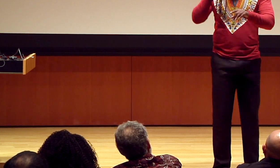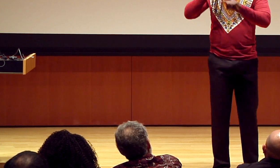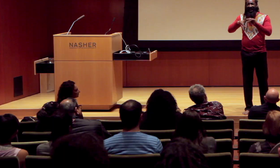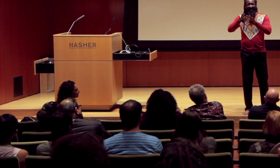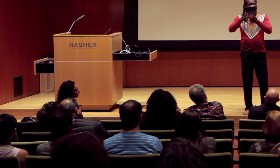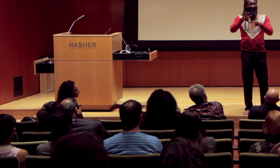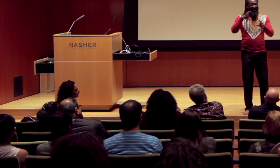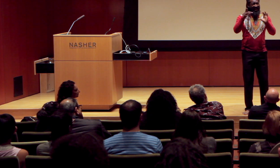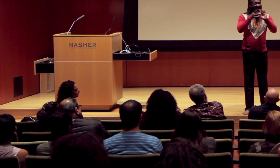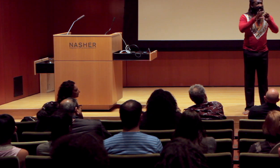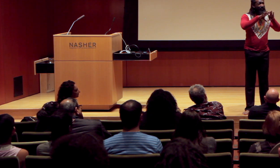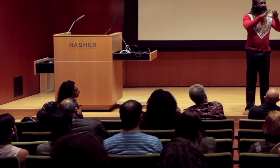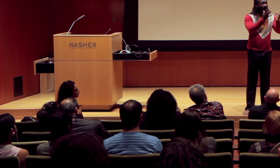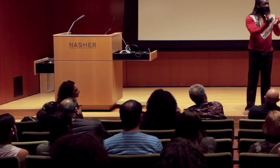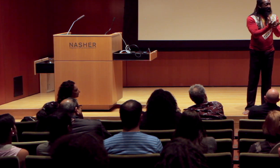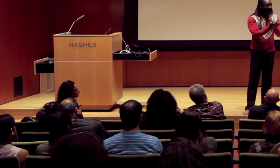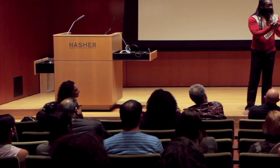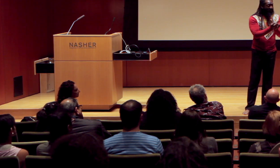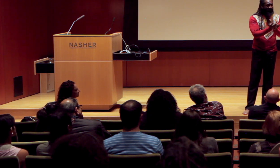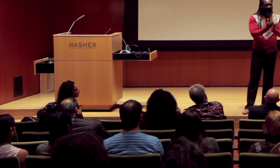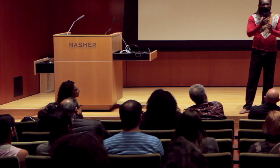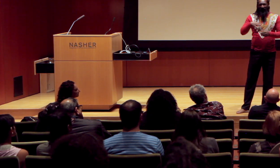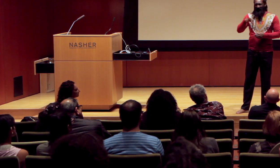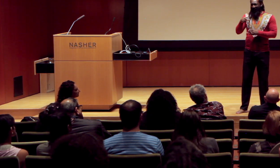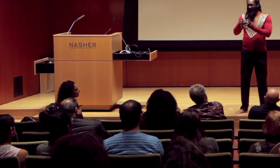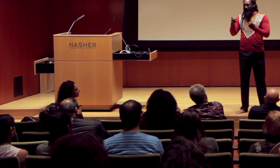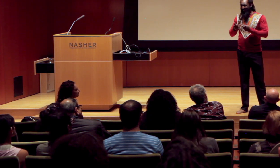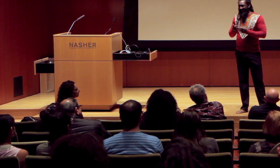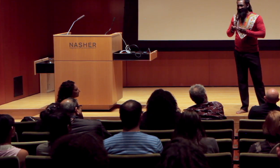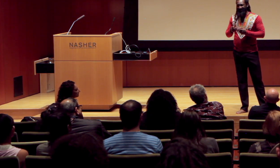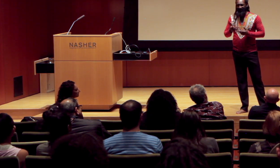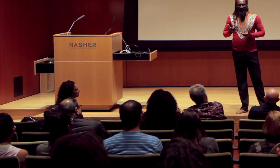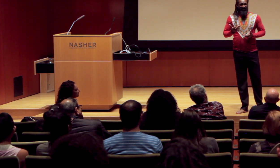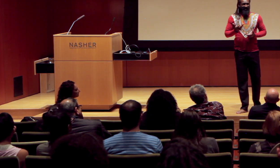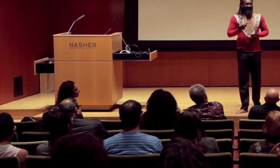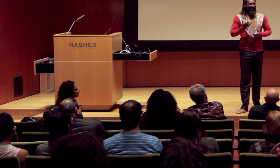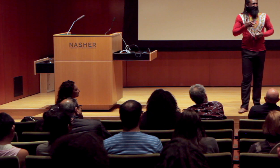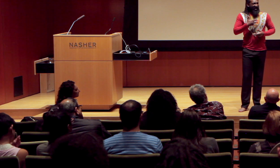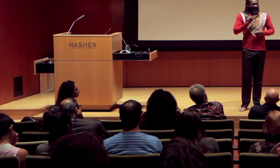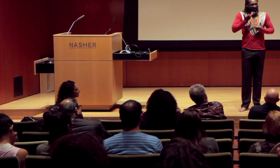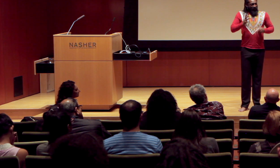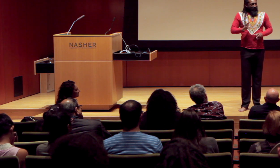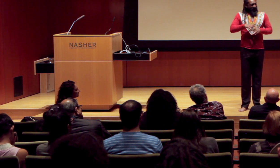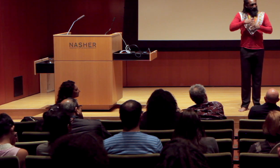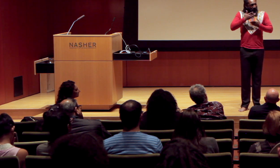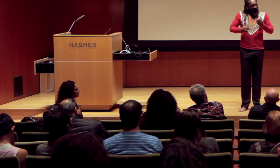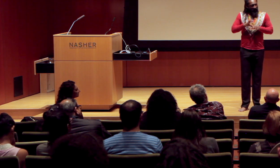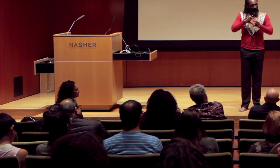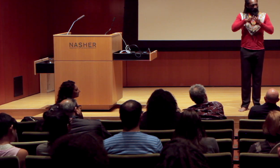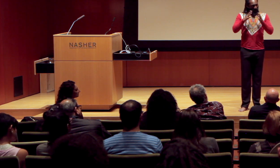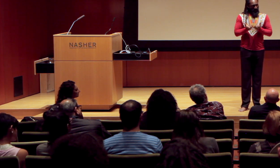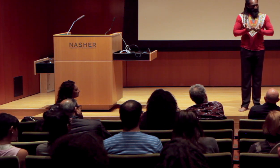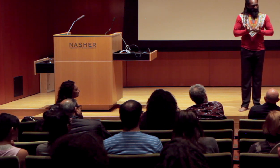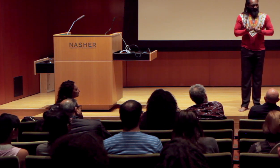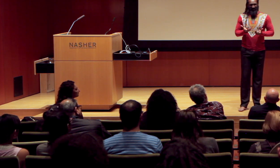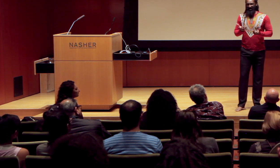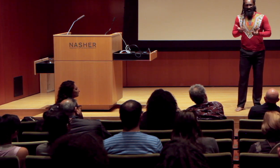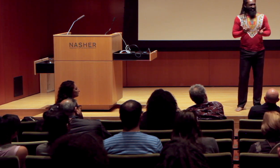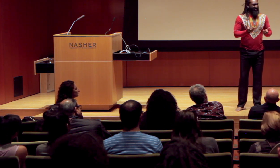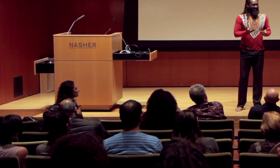But when you can’t connect with the world and find a place in the world, I felt like I didn’t want to be part of the world,